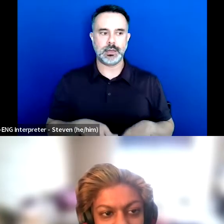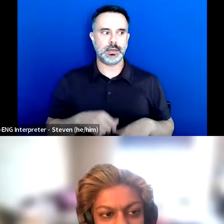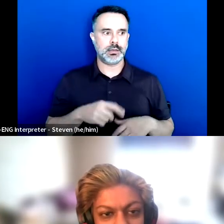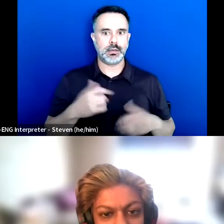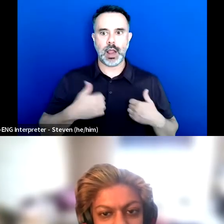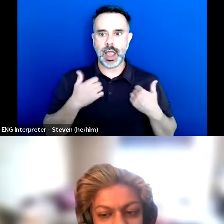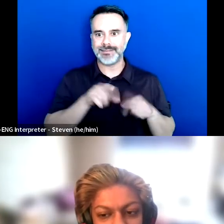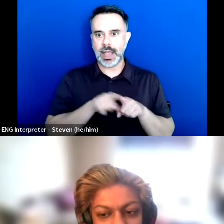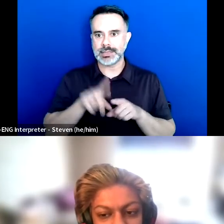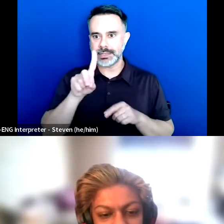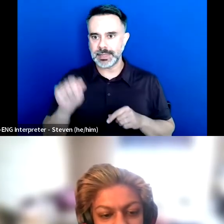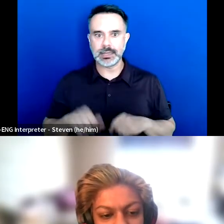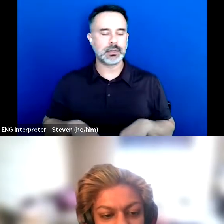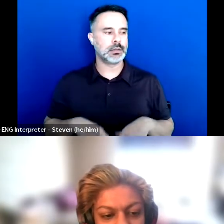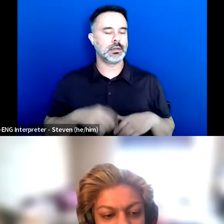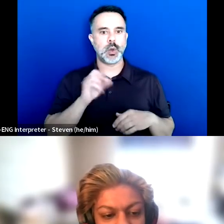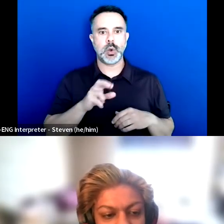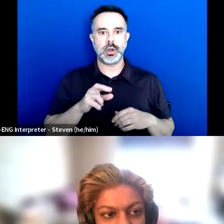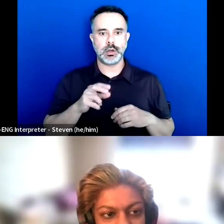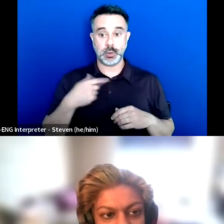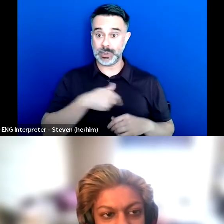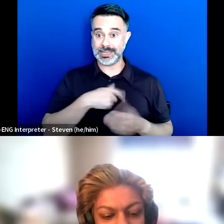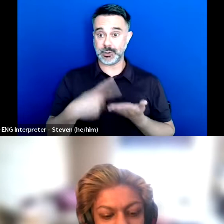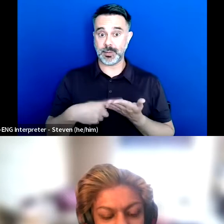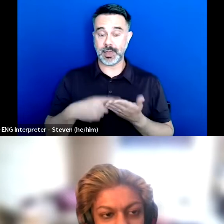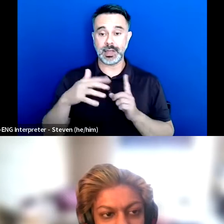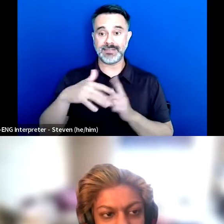Or the fact that when we talk about environmental issues we need to think